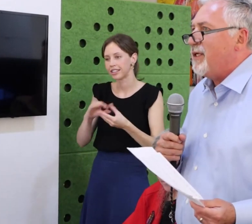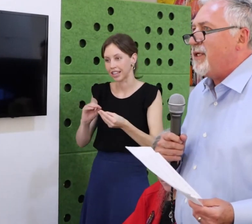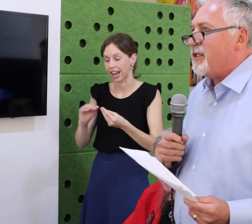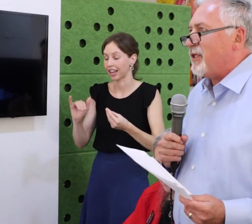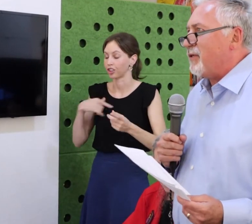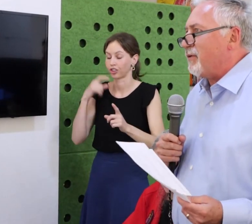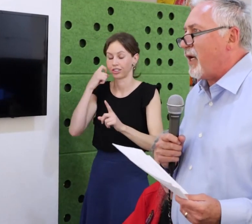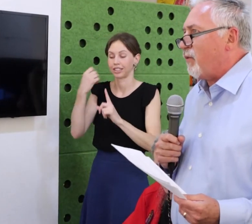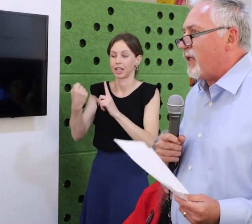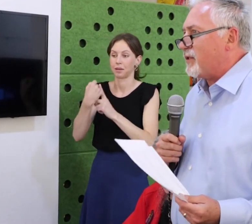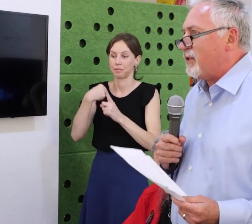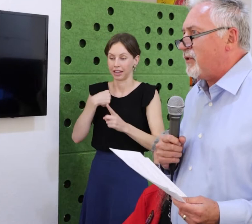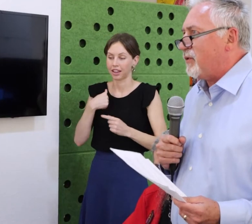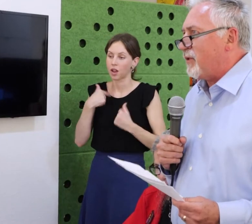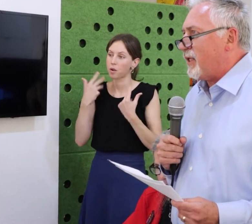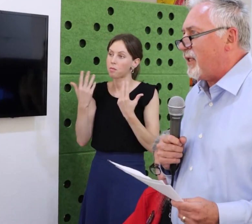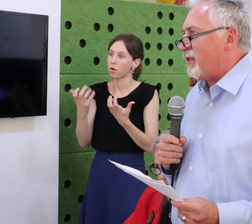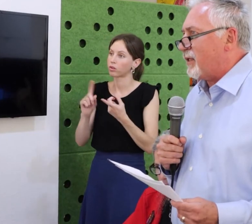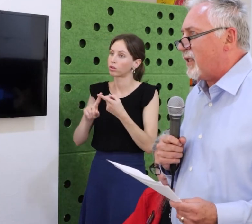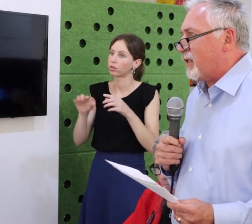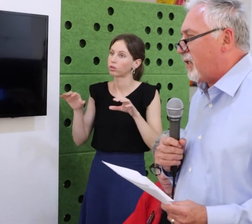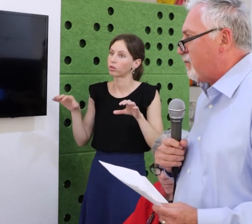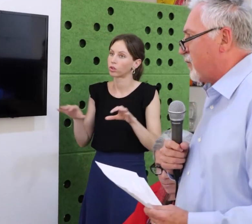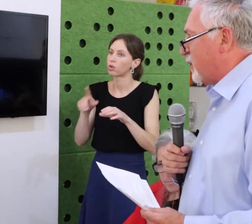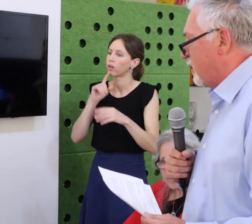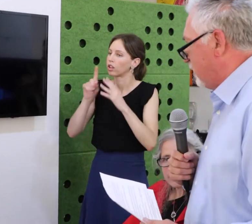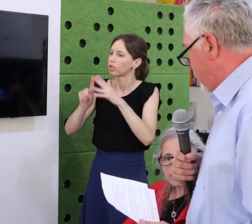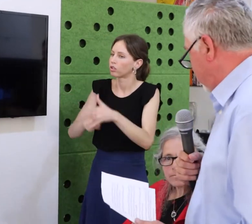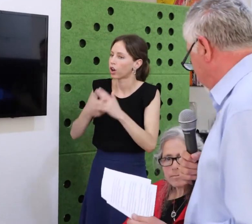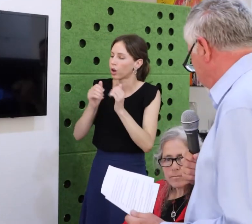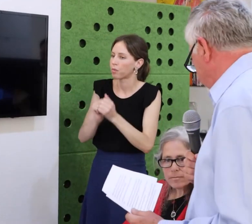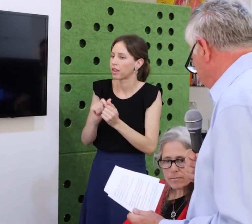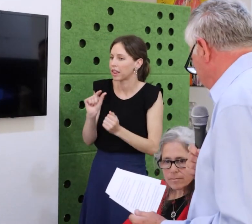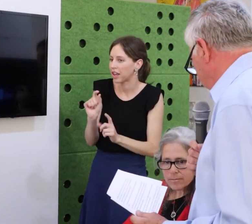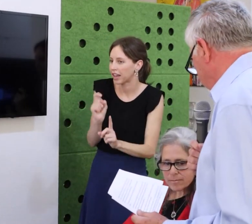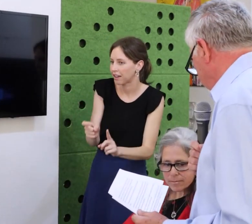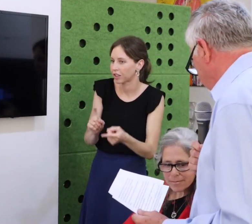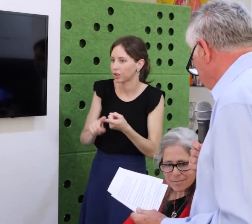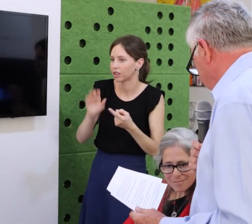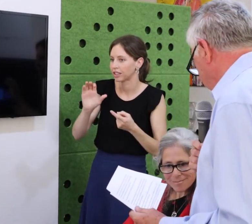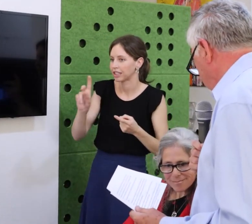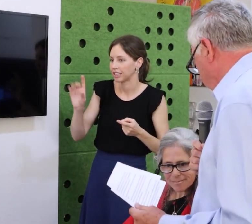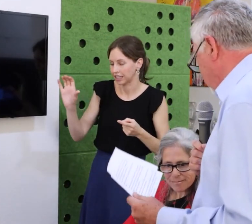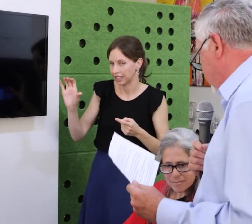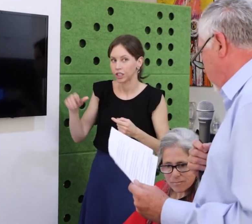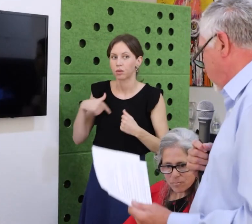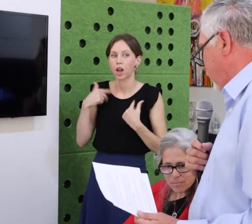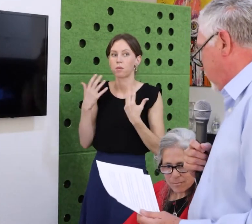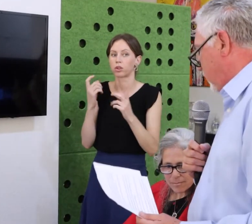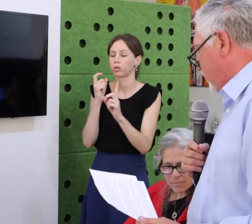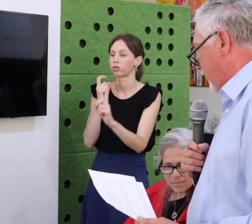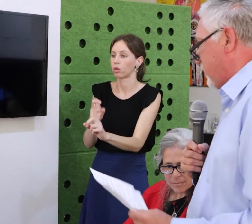at the top of his lungs, liars. Of course, you don’t do that in the capital.